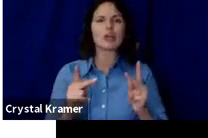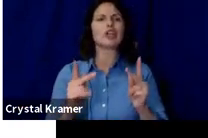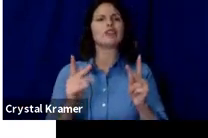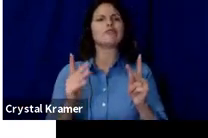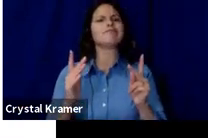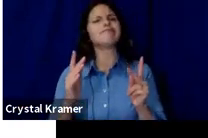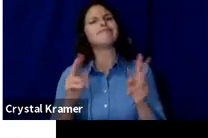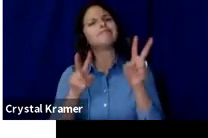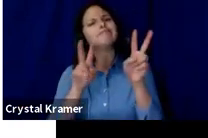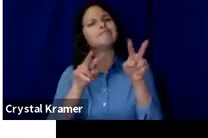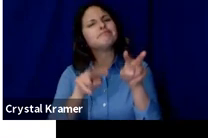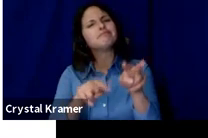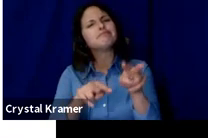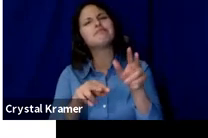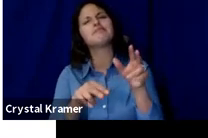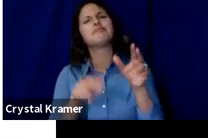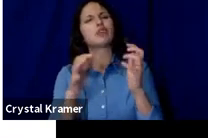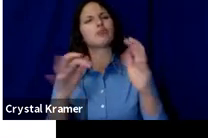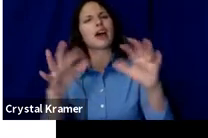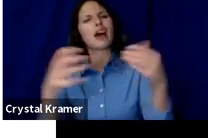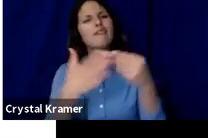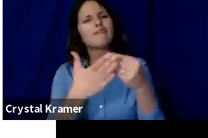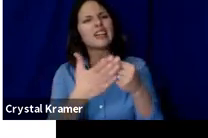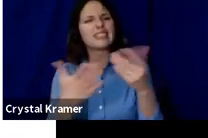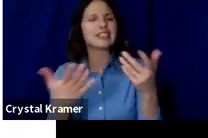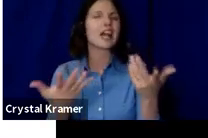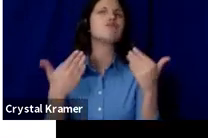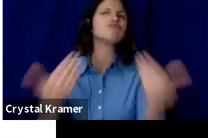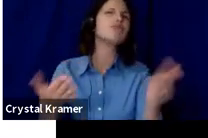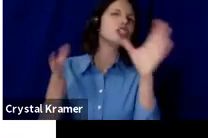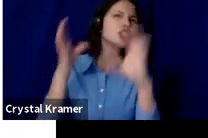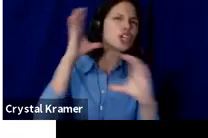to like throw $10,000 at.